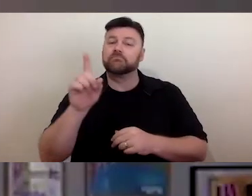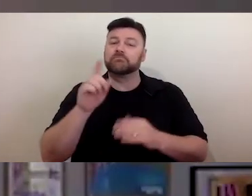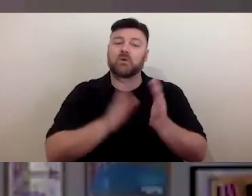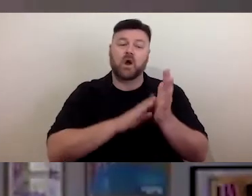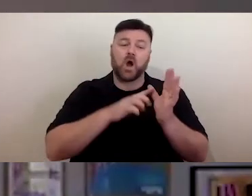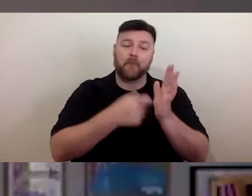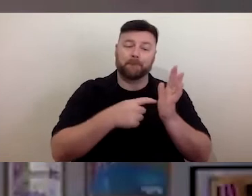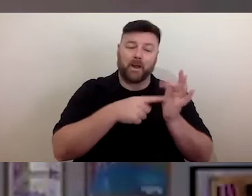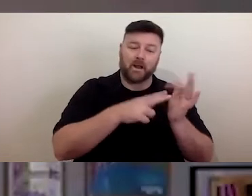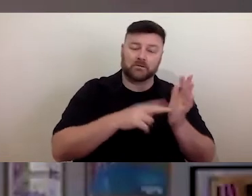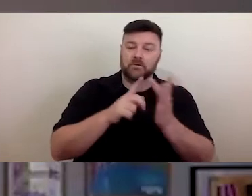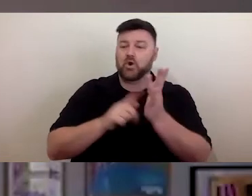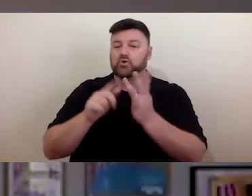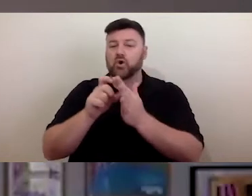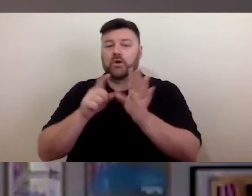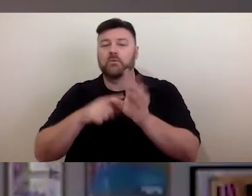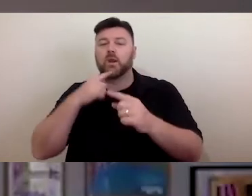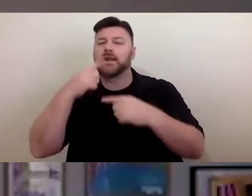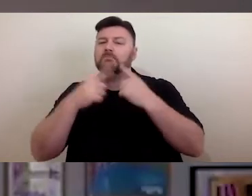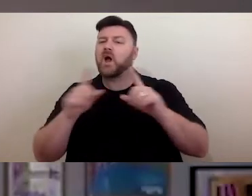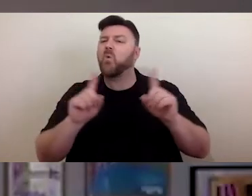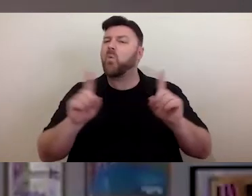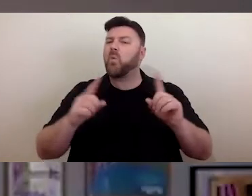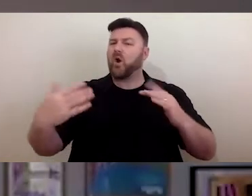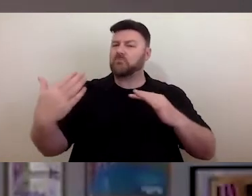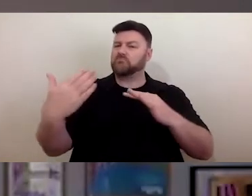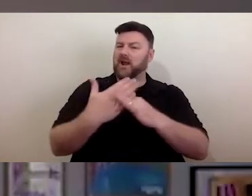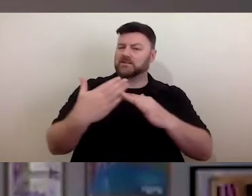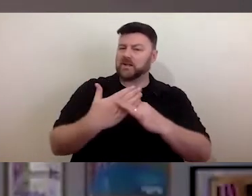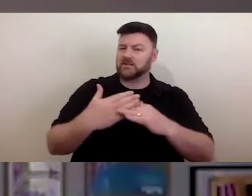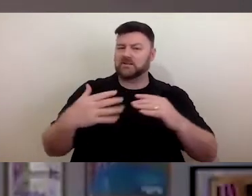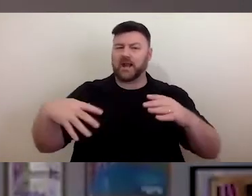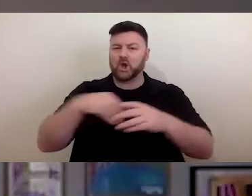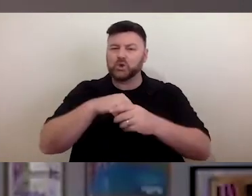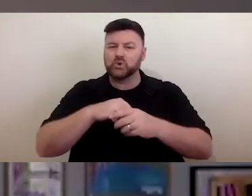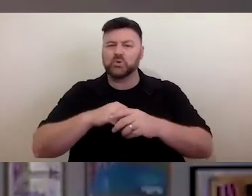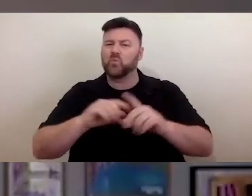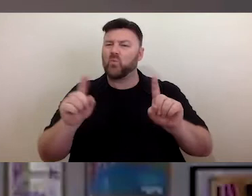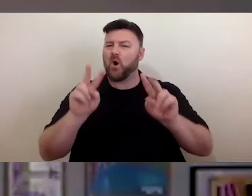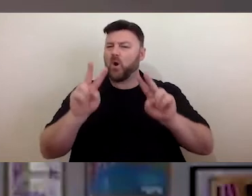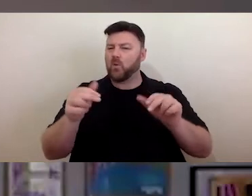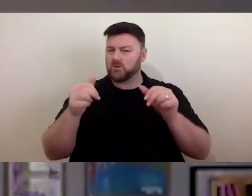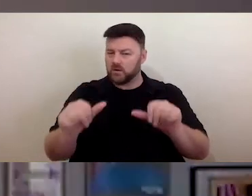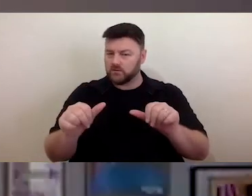like in online spaces. Martin and Jody, thank you both so much for being here and sharing your thoughts.